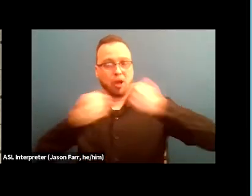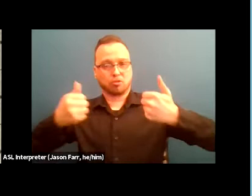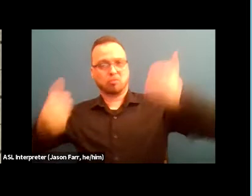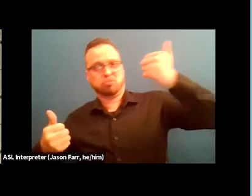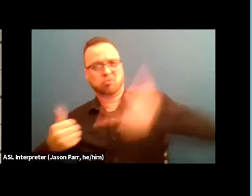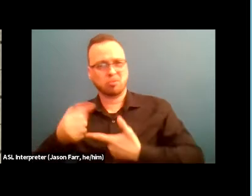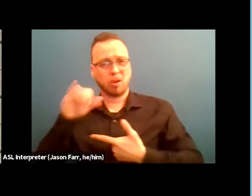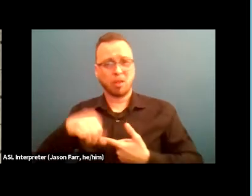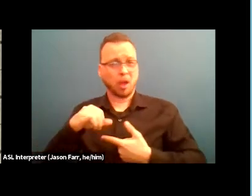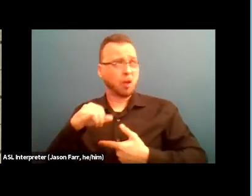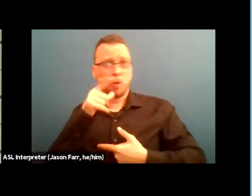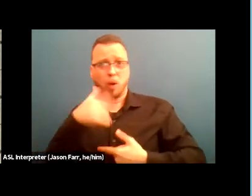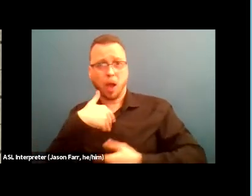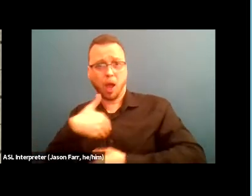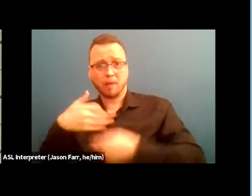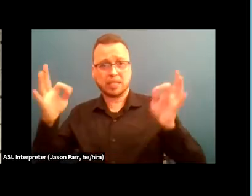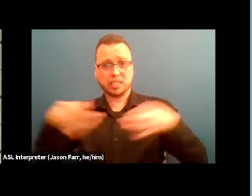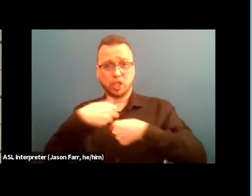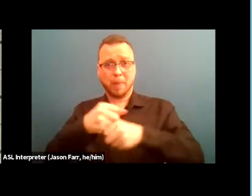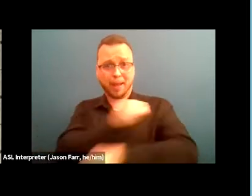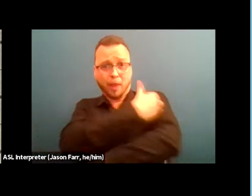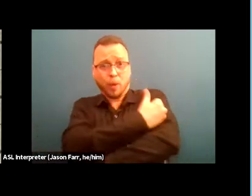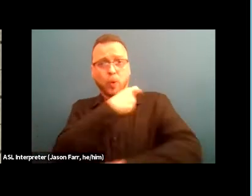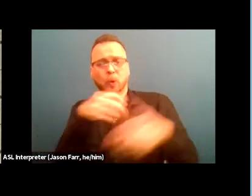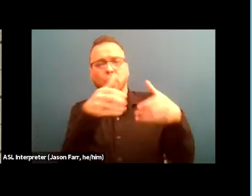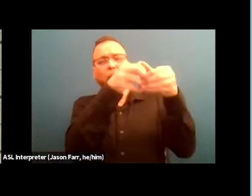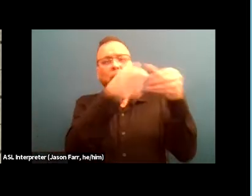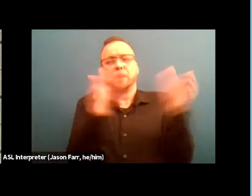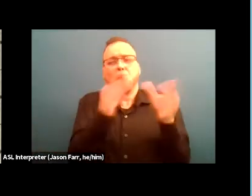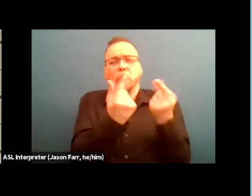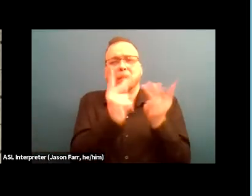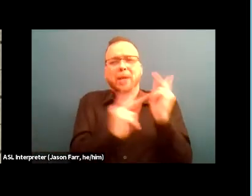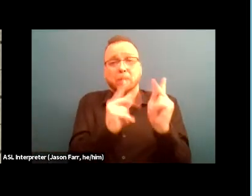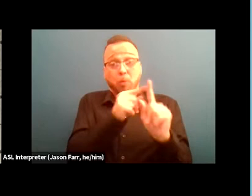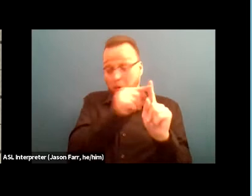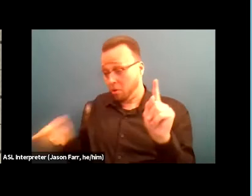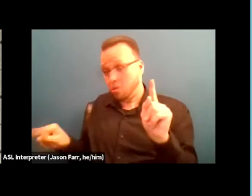and decision making authority with a small group of folks who typically have not experienced homelessness